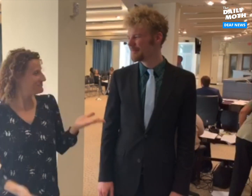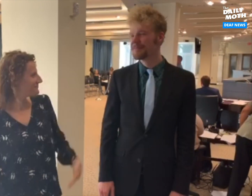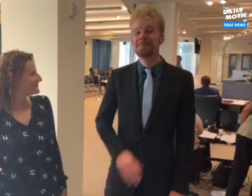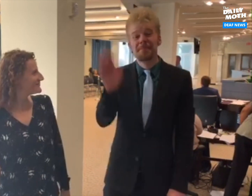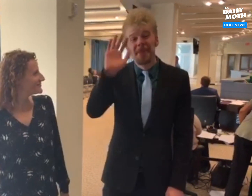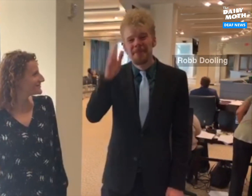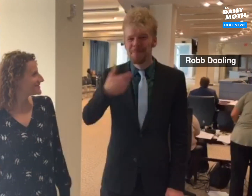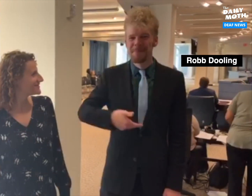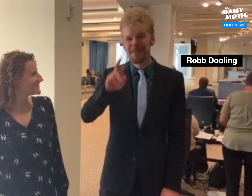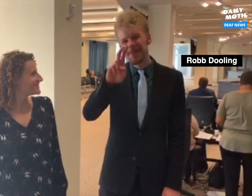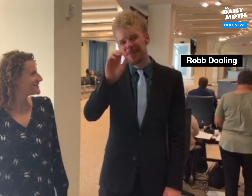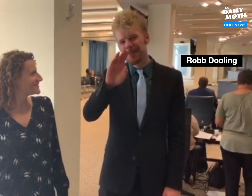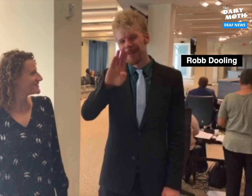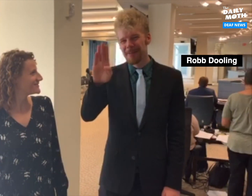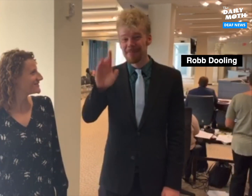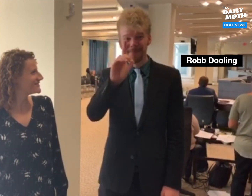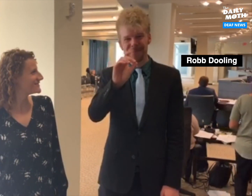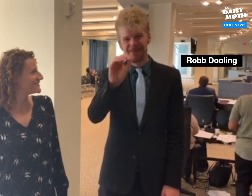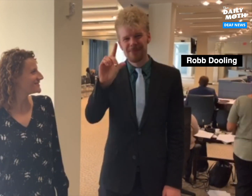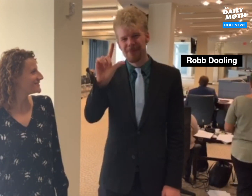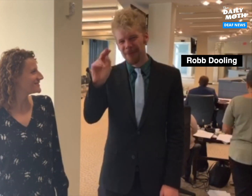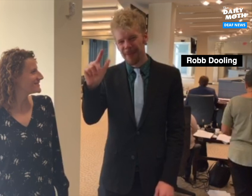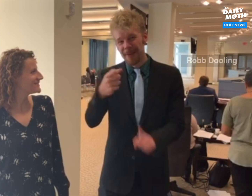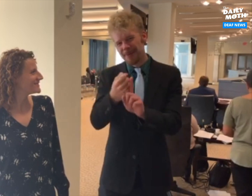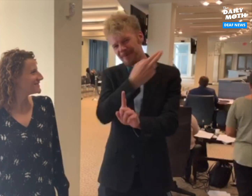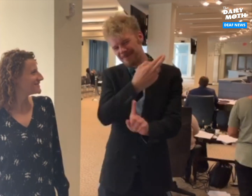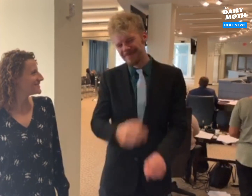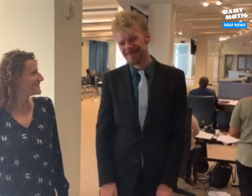Hi, I'm Robb Dooling (signs name).